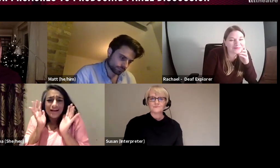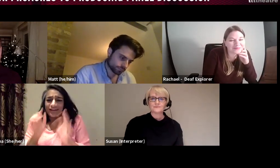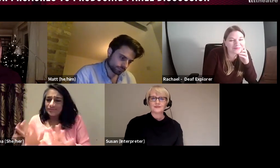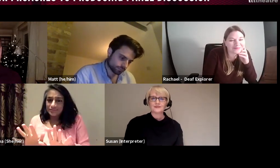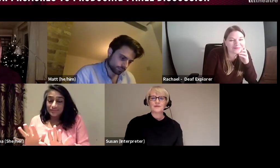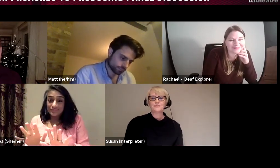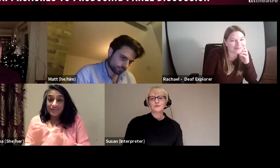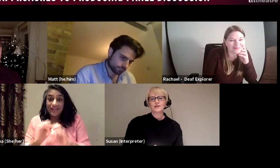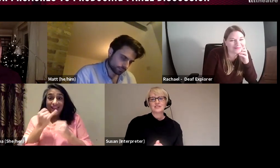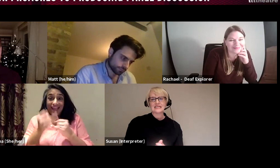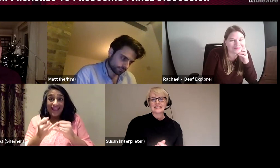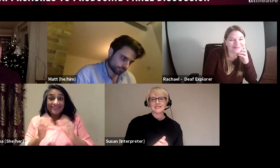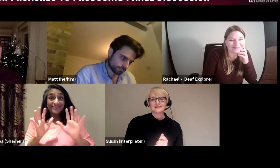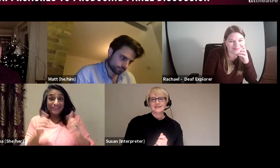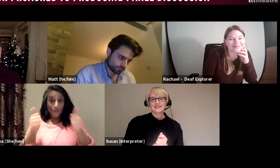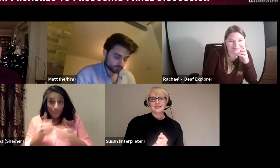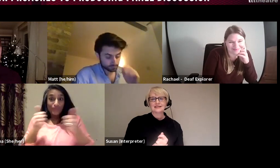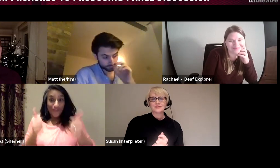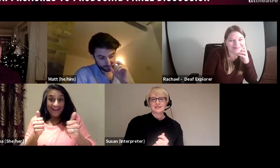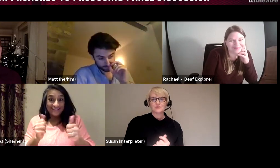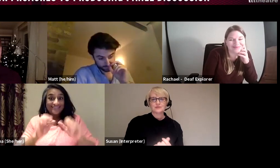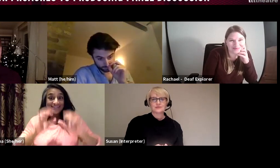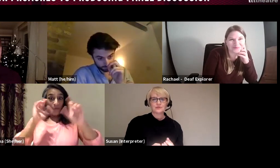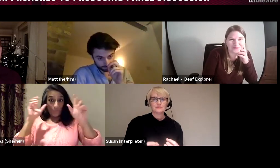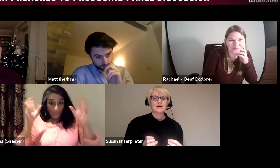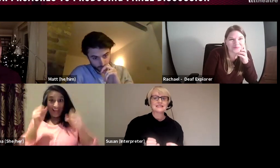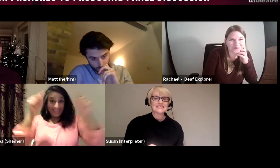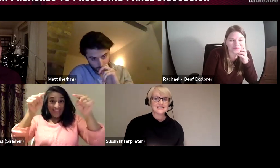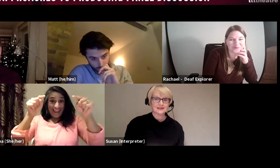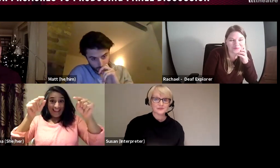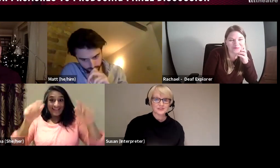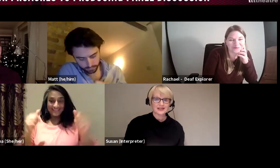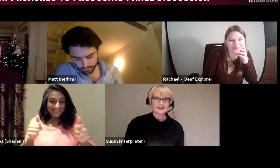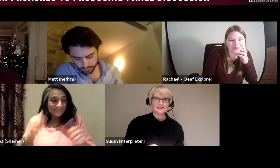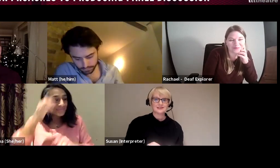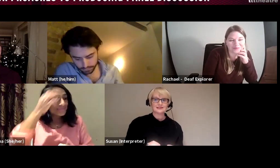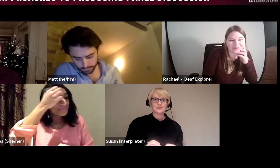And people can often get slightly obsessed with the minor details, and it is about